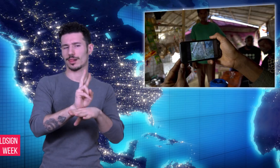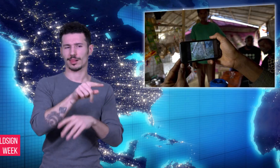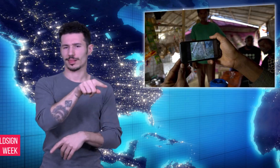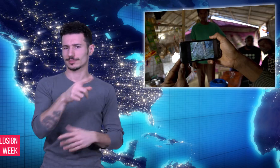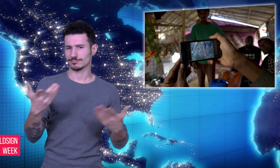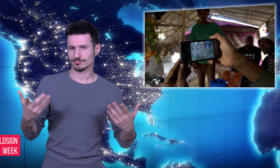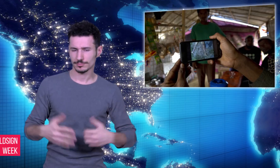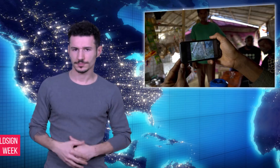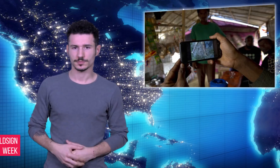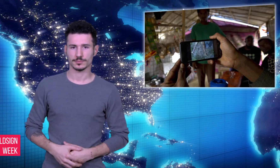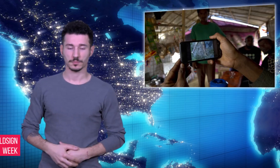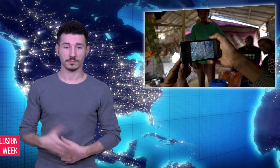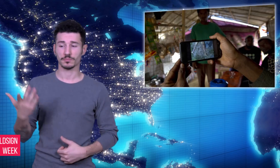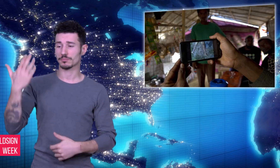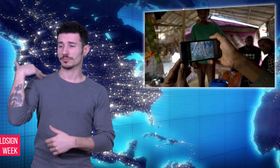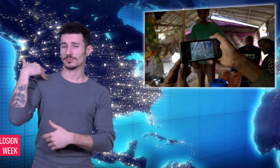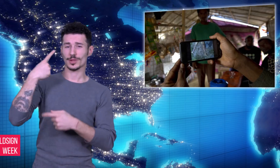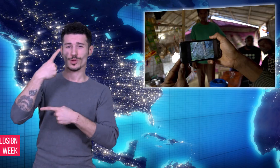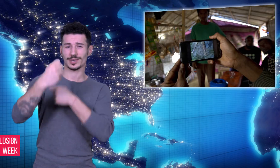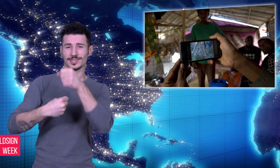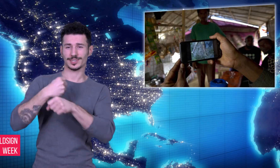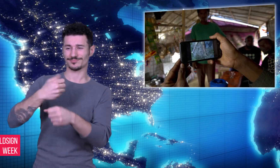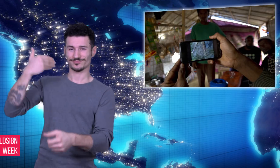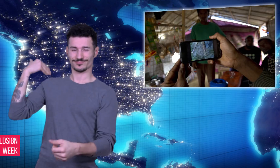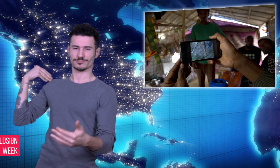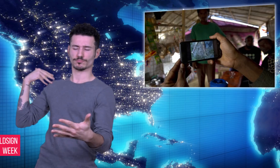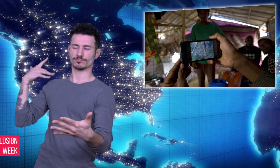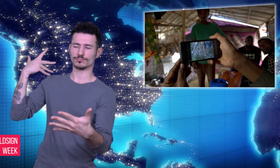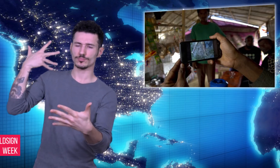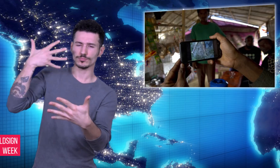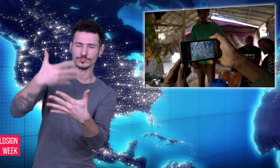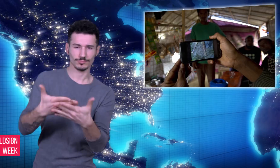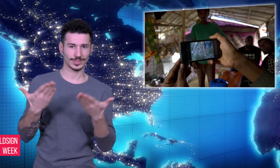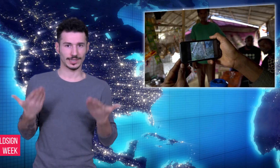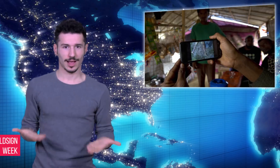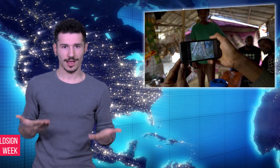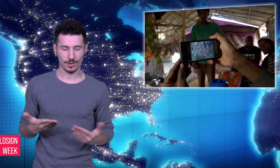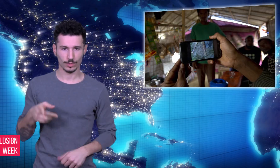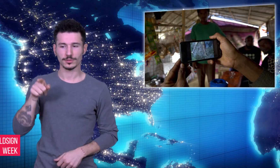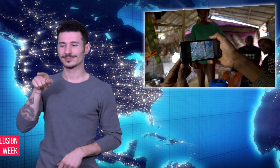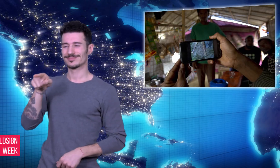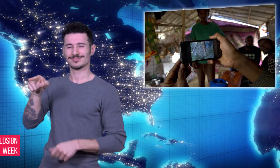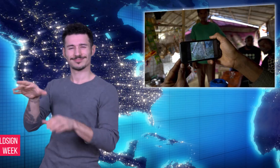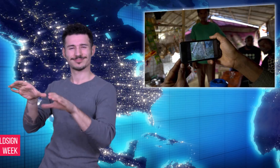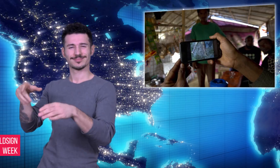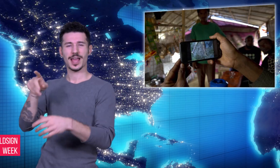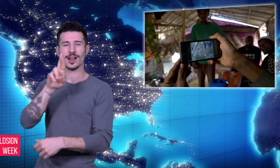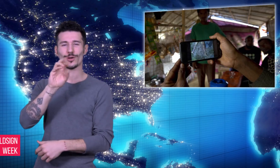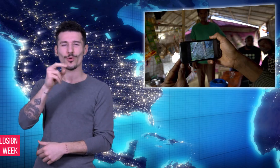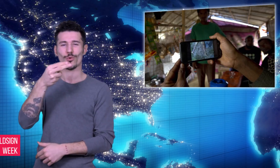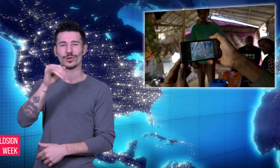Since last year, over 600,000 Rohingya